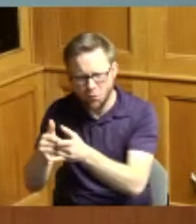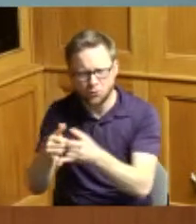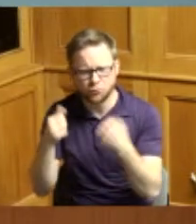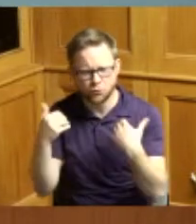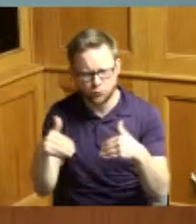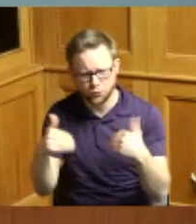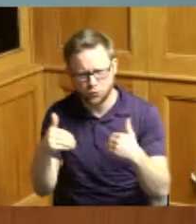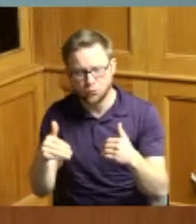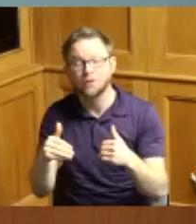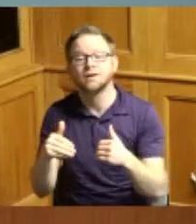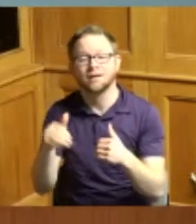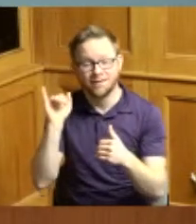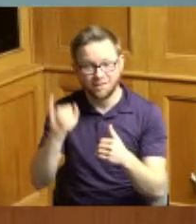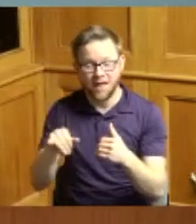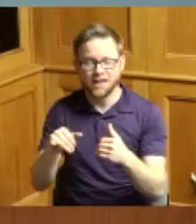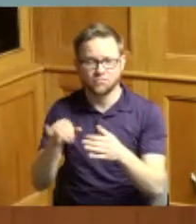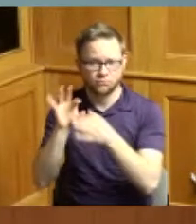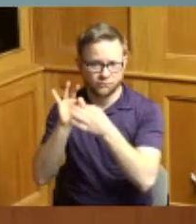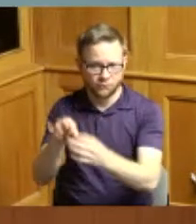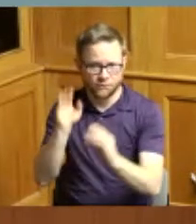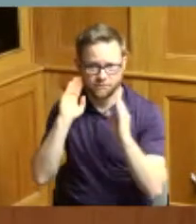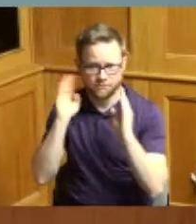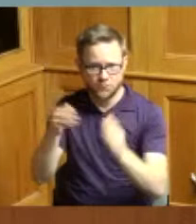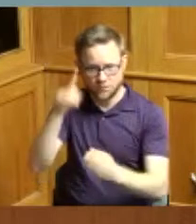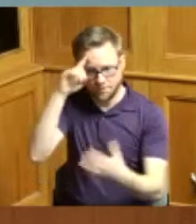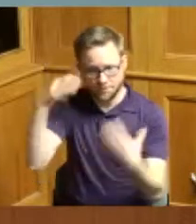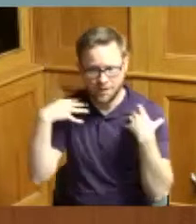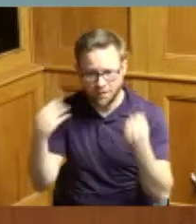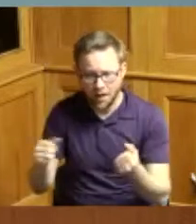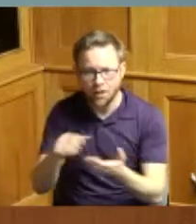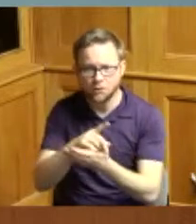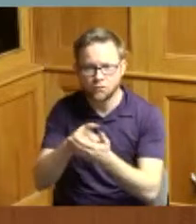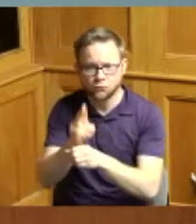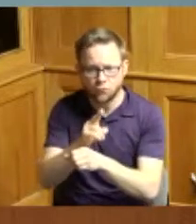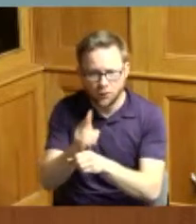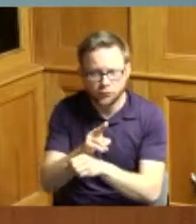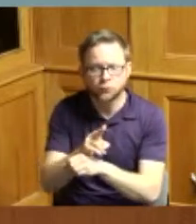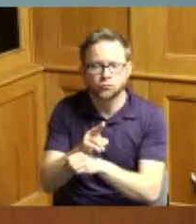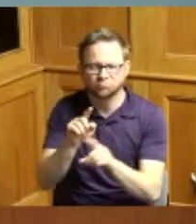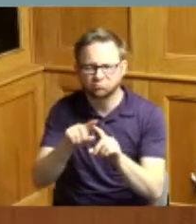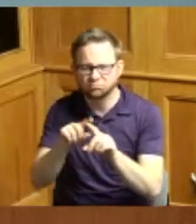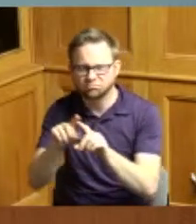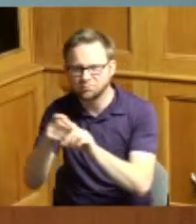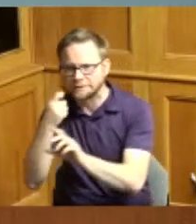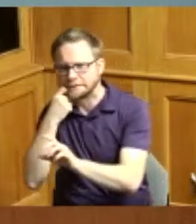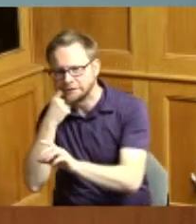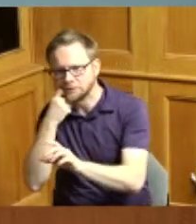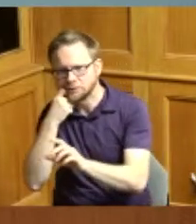use and addiction treatment agencies serving the Cincinnati region and whereas under Mr Boyd's